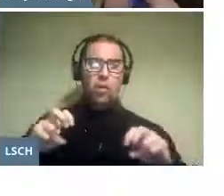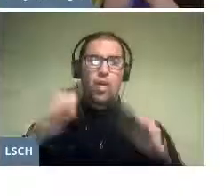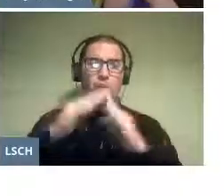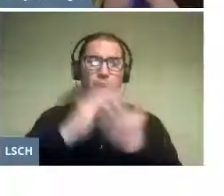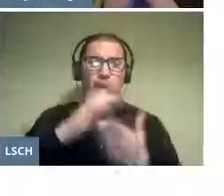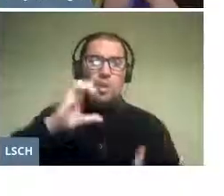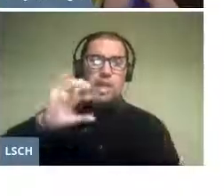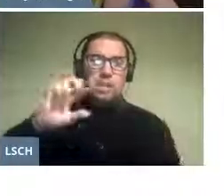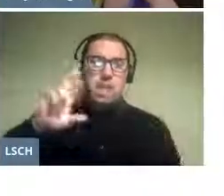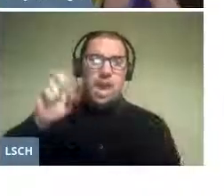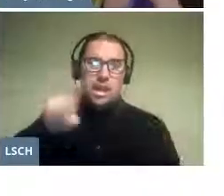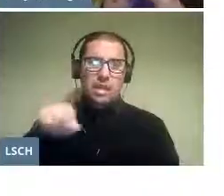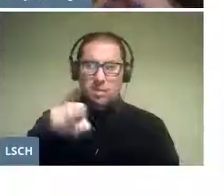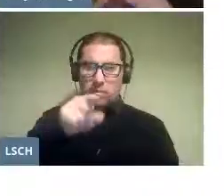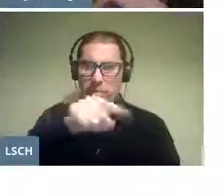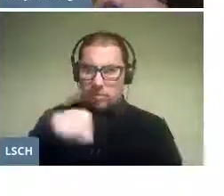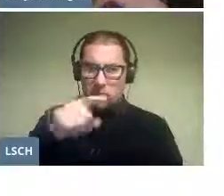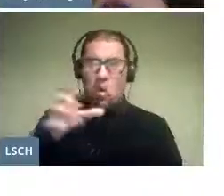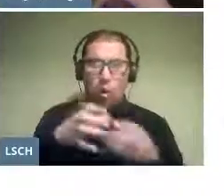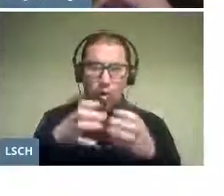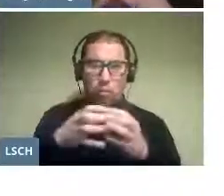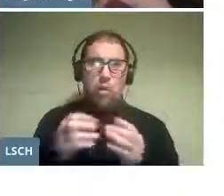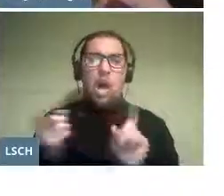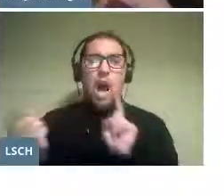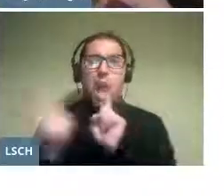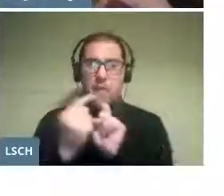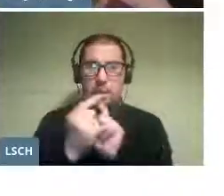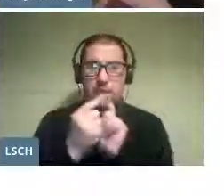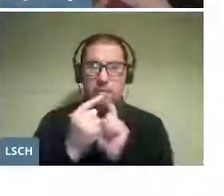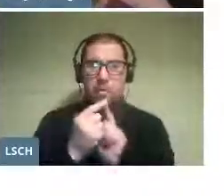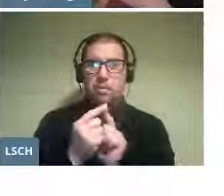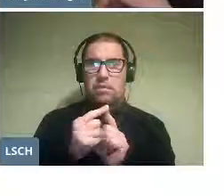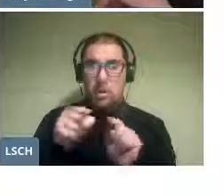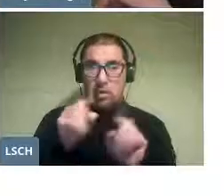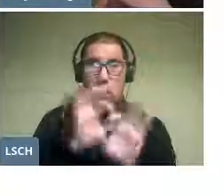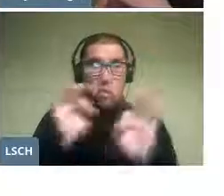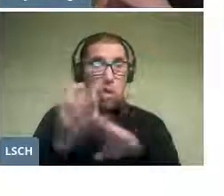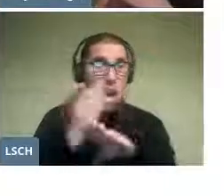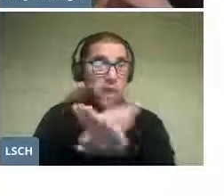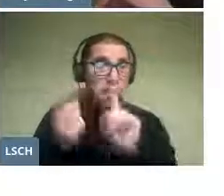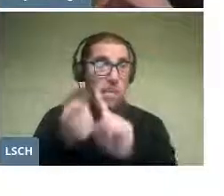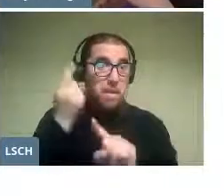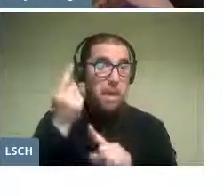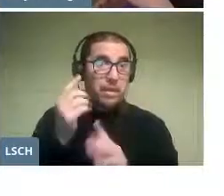Miranda was one of the groups that participated in this unprecedented experience.